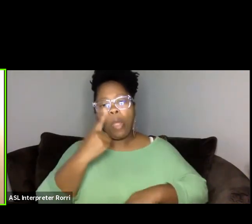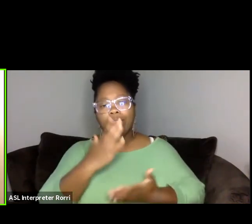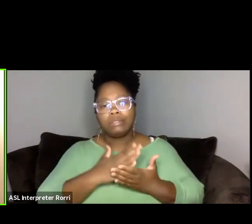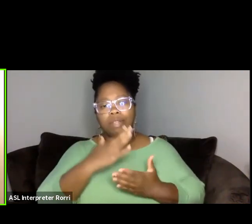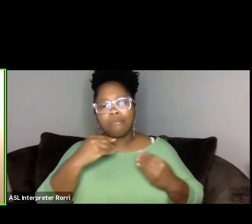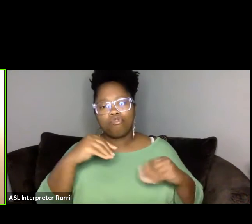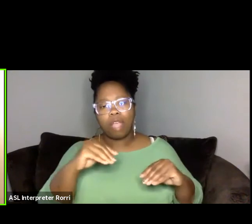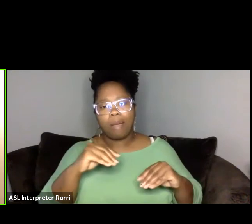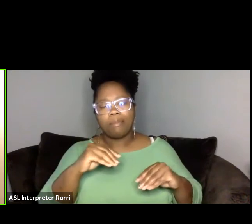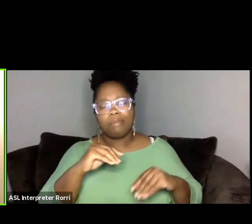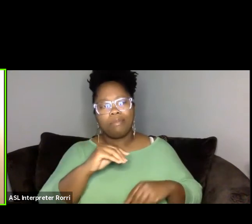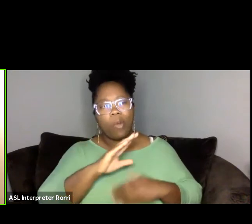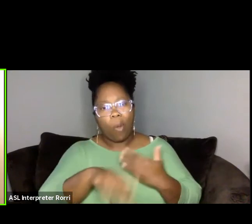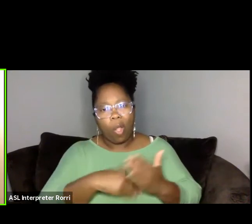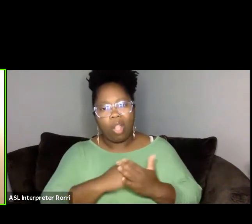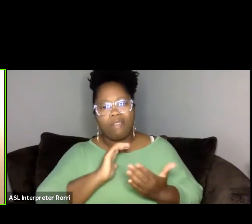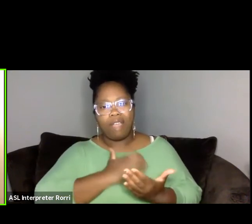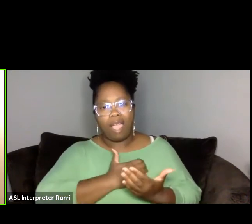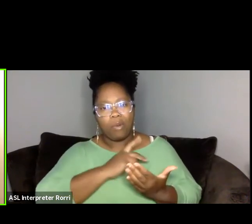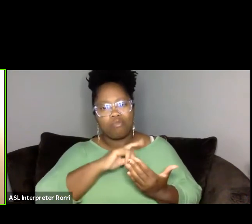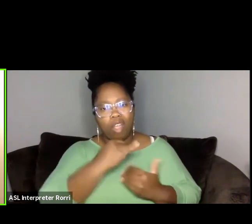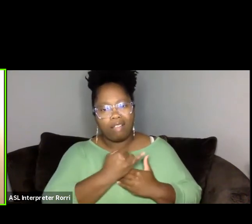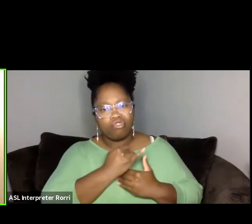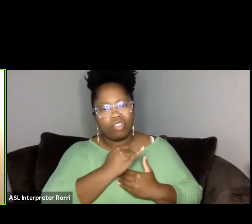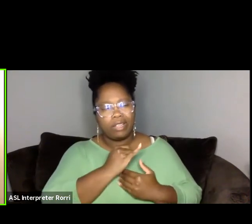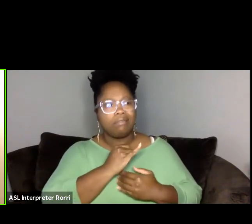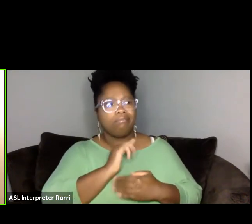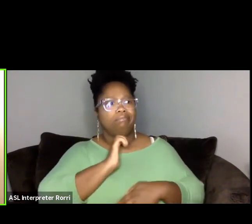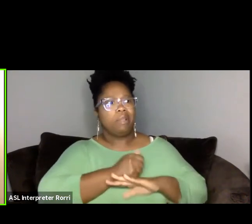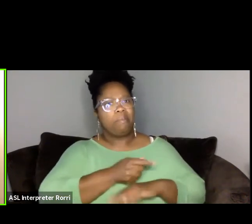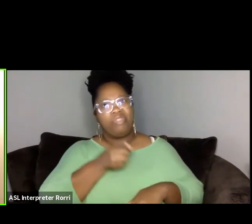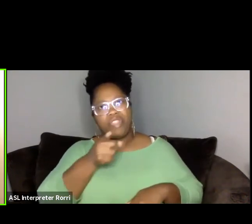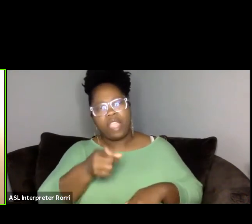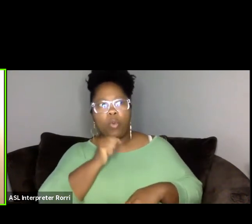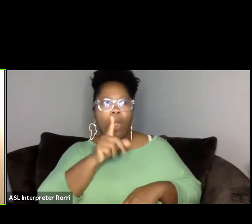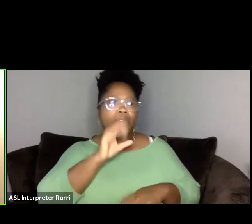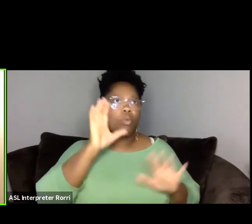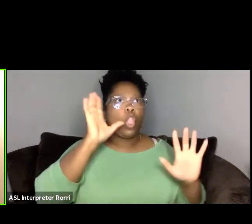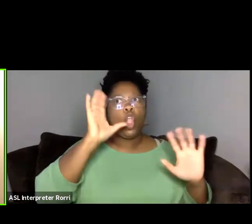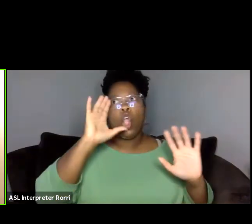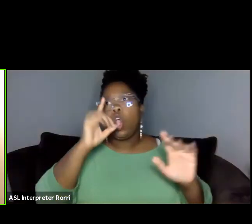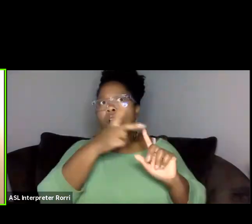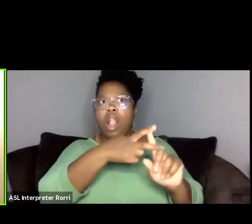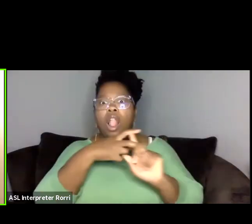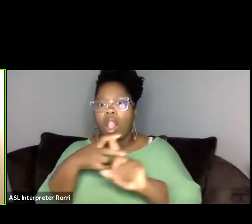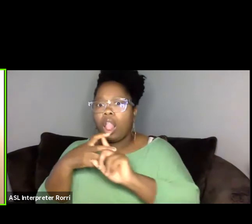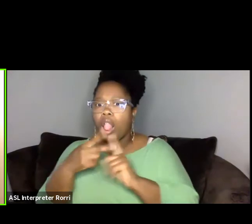where we didn't have to go searching for people every time we wanted to do something.